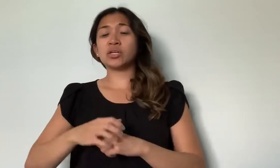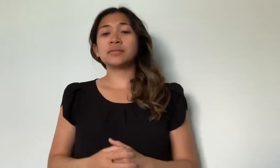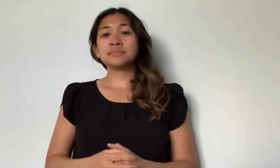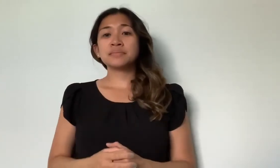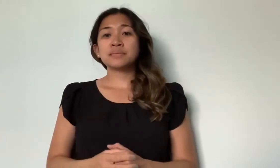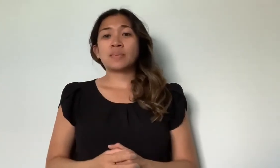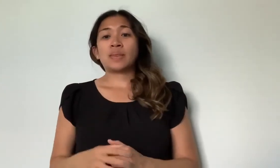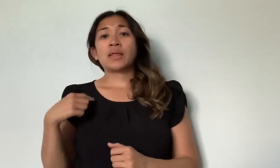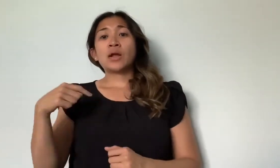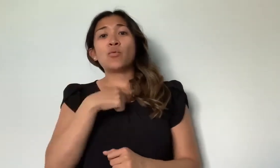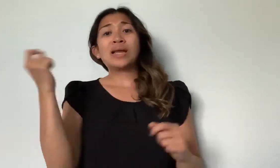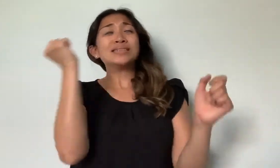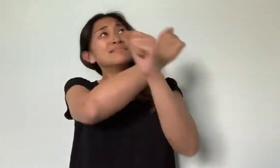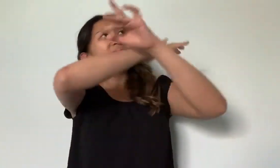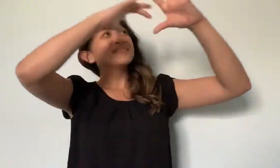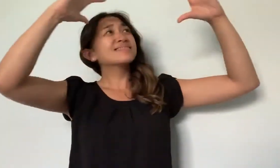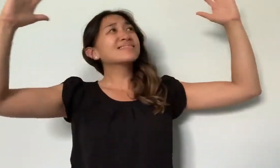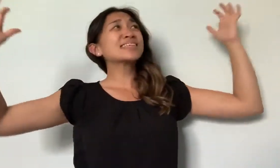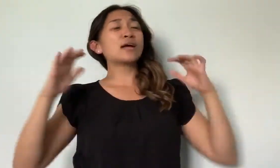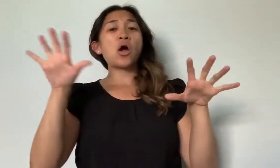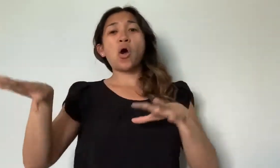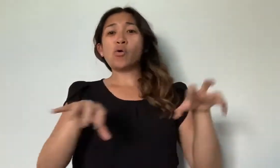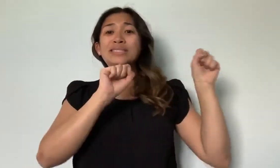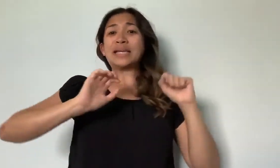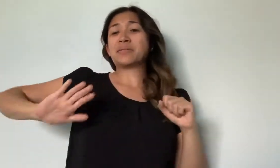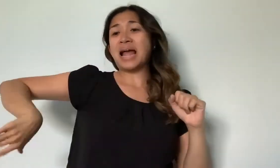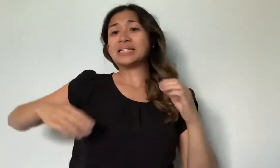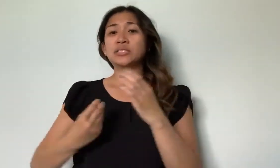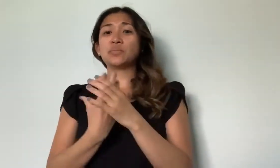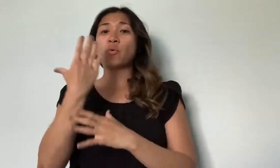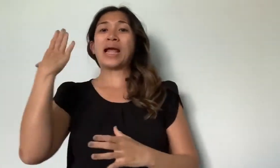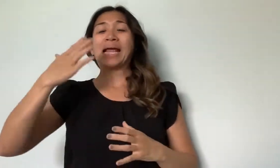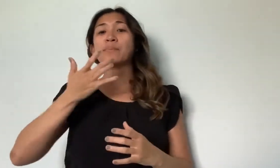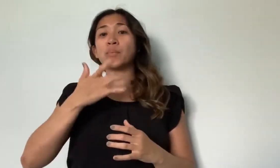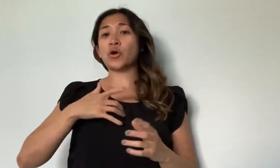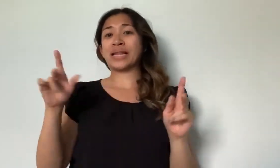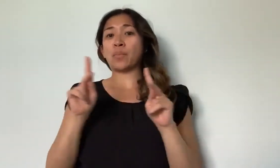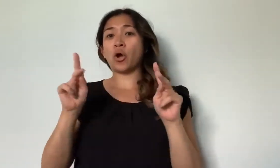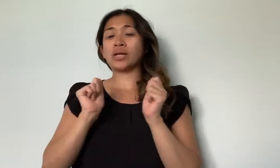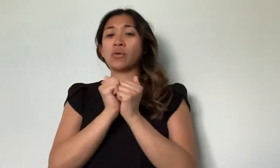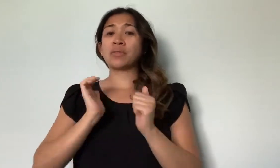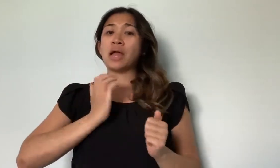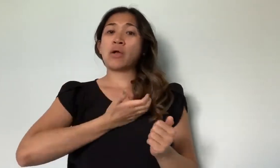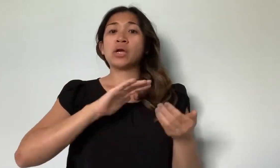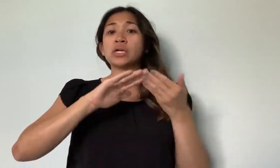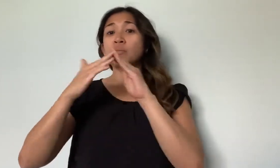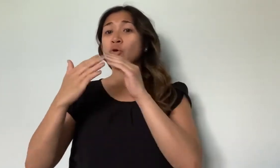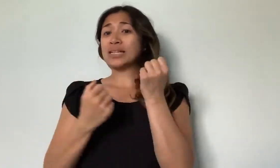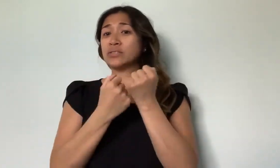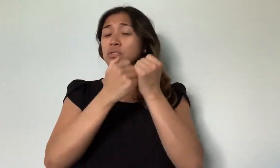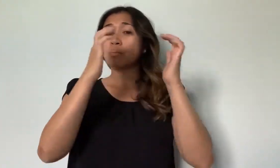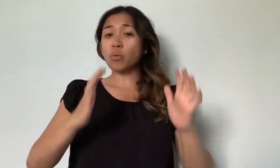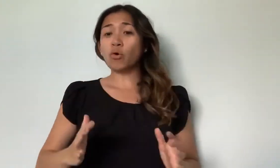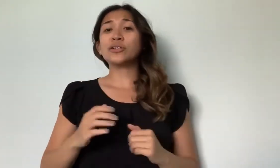We had dreams of hosting a huge late spring birthday party with with our community of supporters.